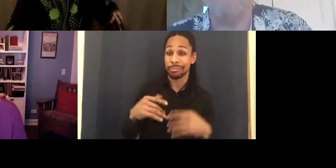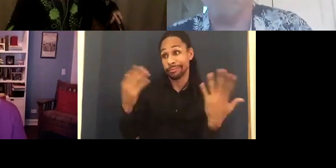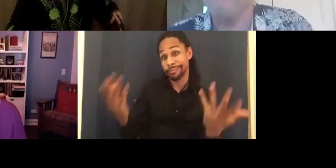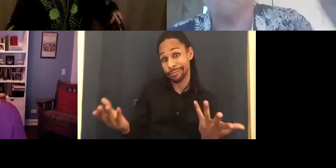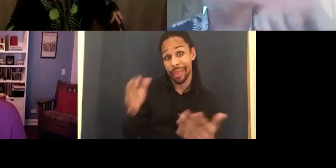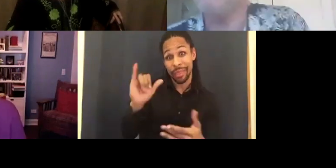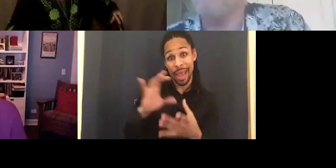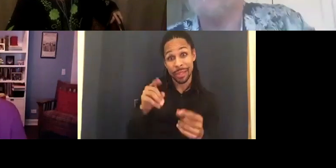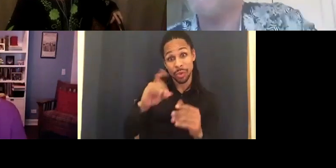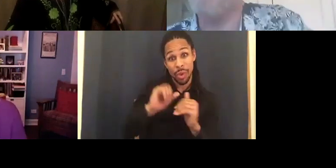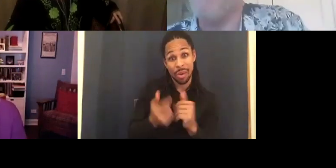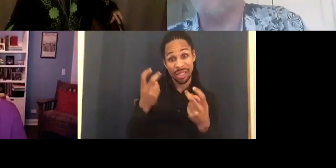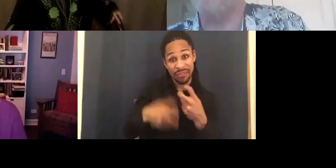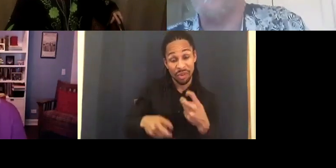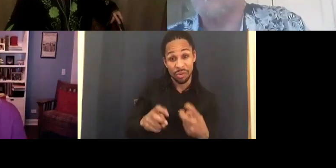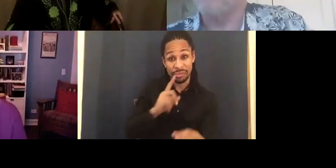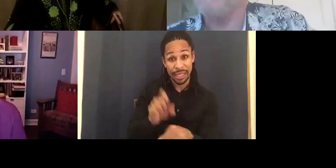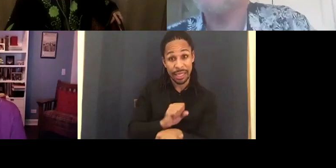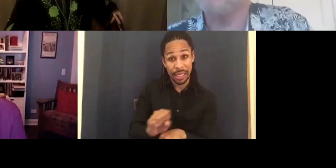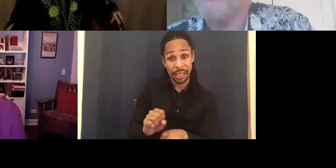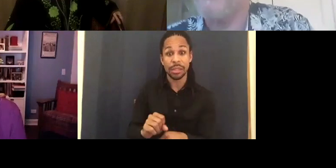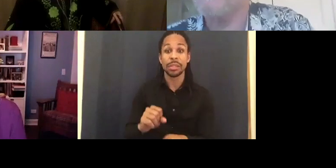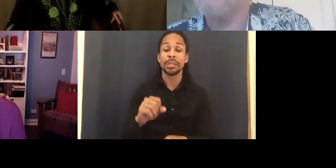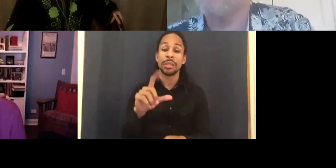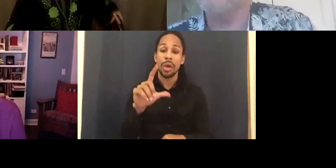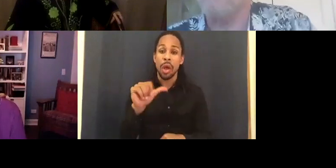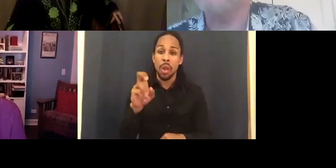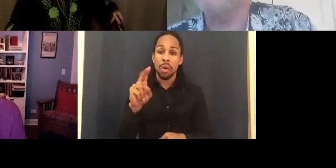Let's step back a little bit. What traits would you like to see